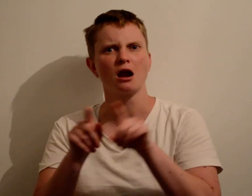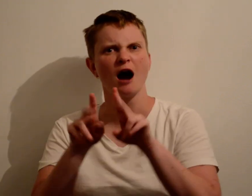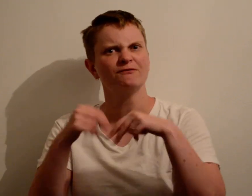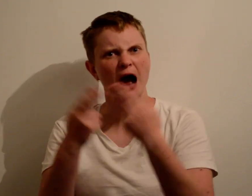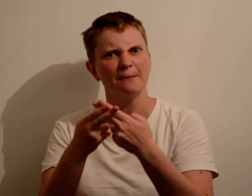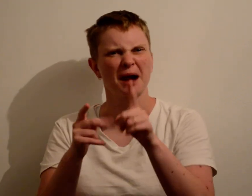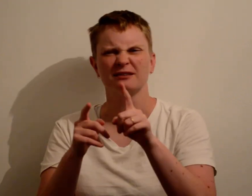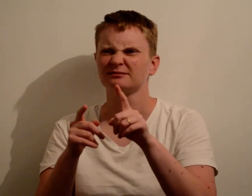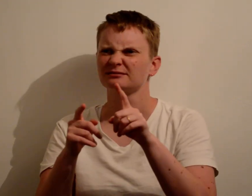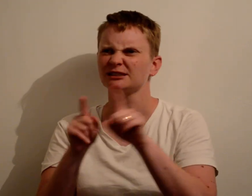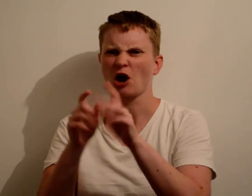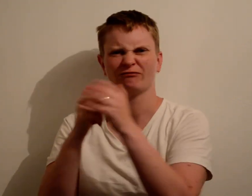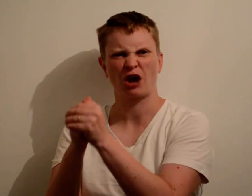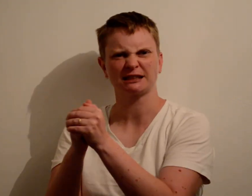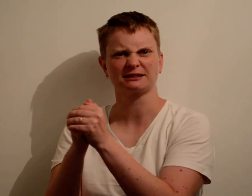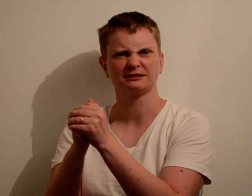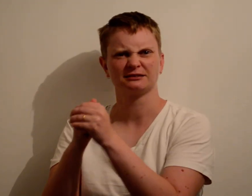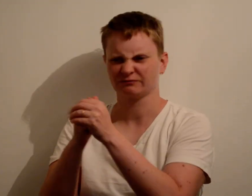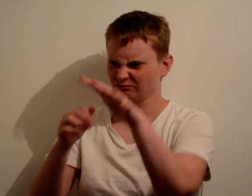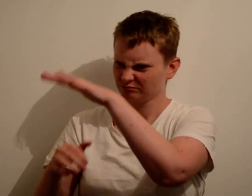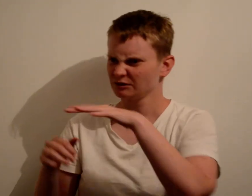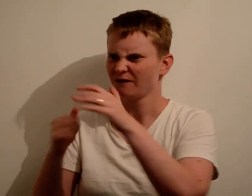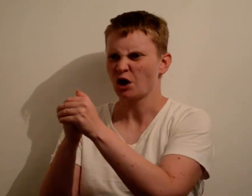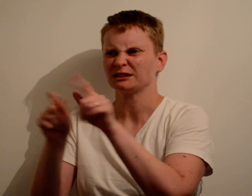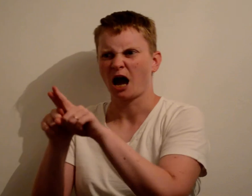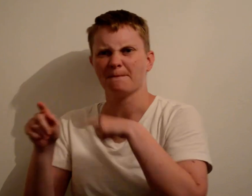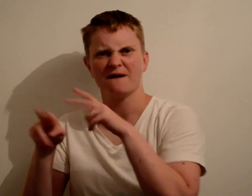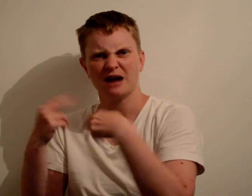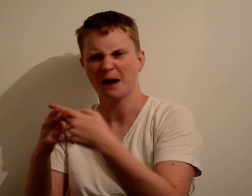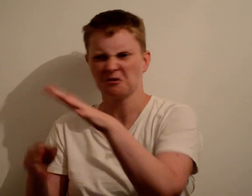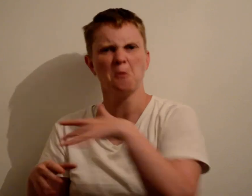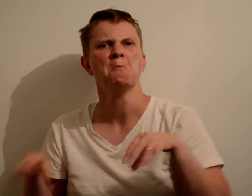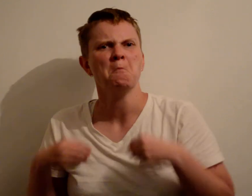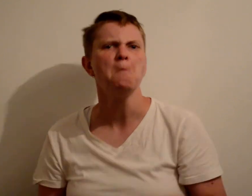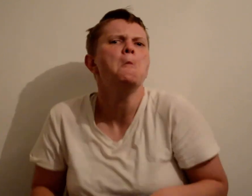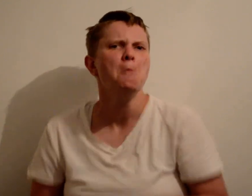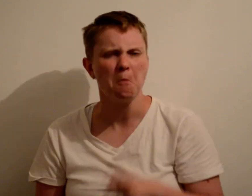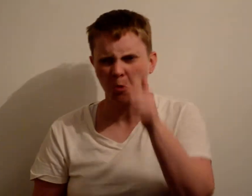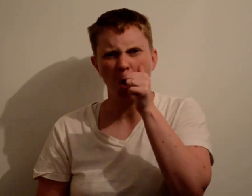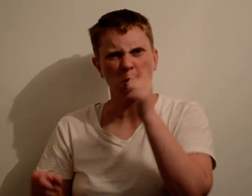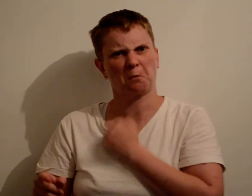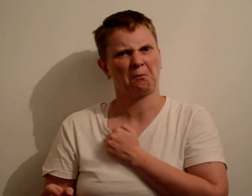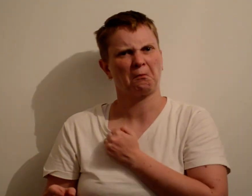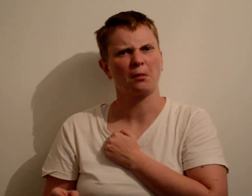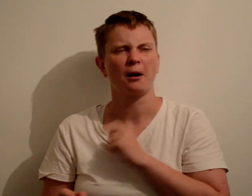friends aren’t my blood family but they are still family and they accepted me easily; acknowledge for who I am.